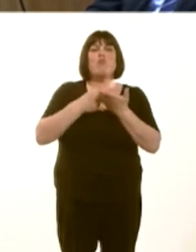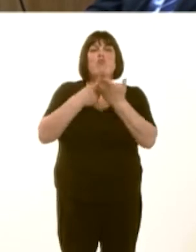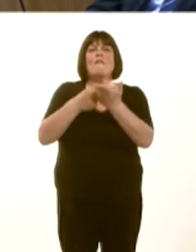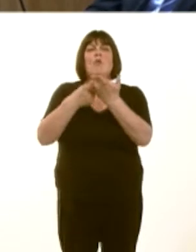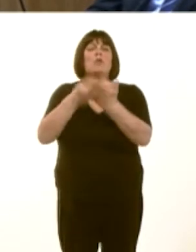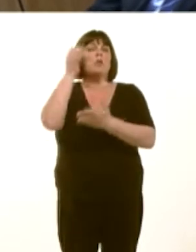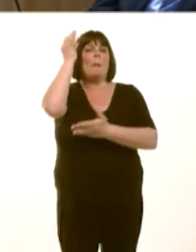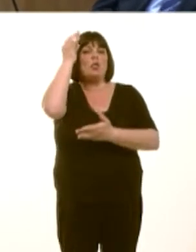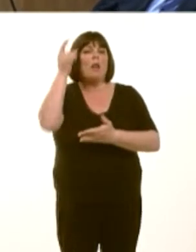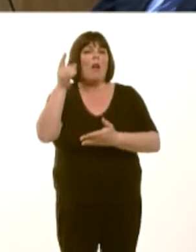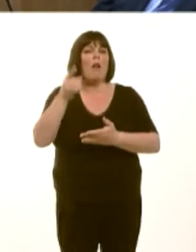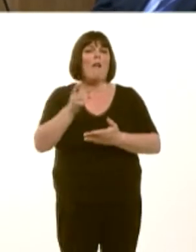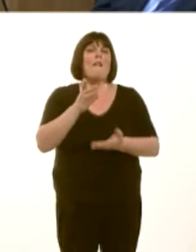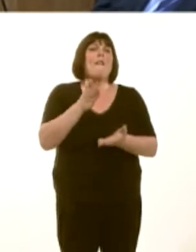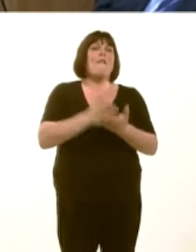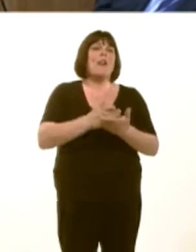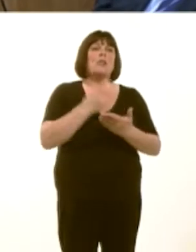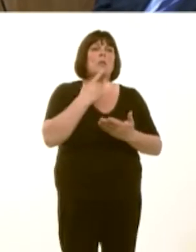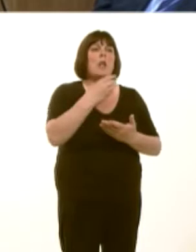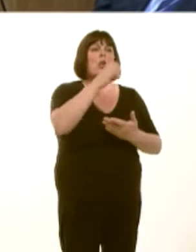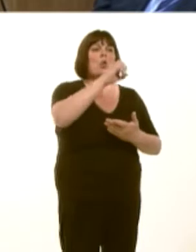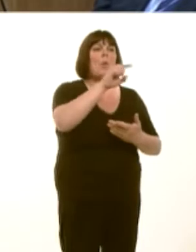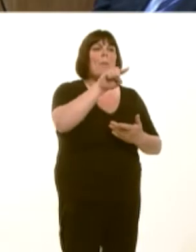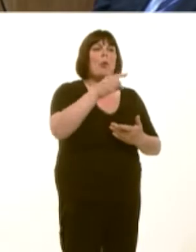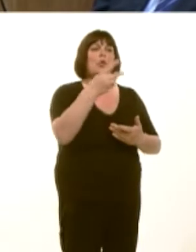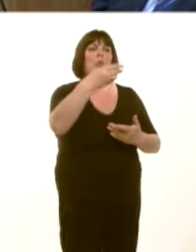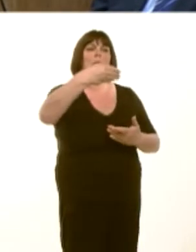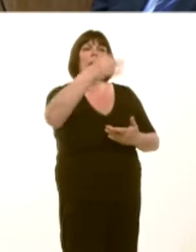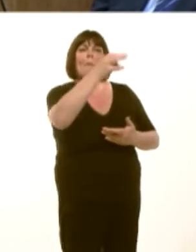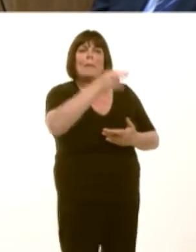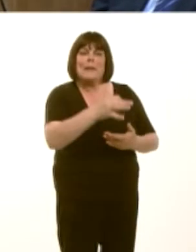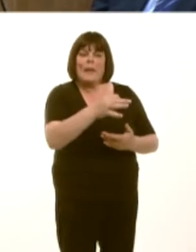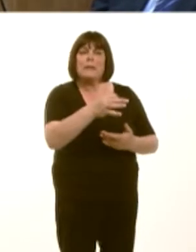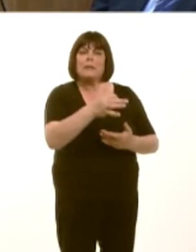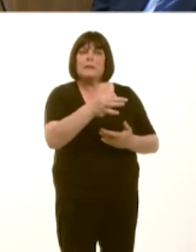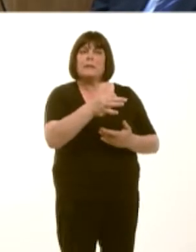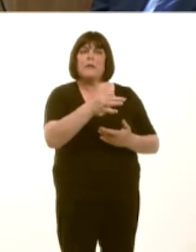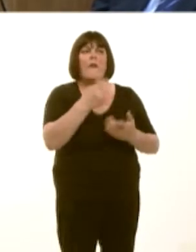In fact, he quotes 0.29 per cent as being the figure in terms of information that is